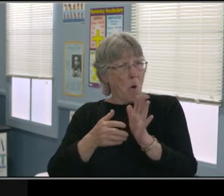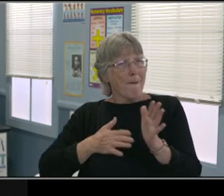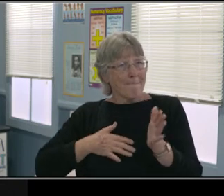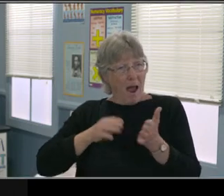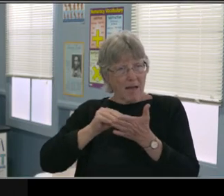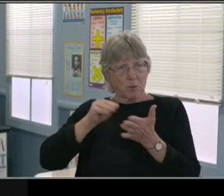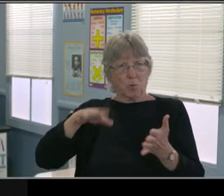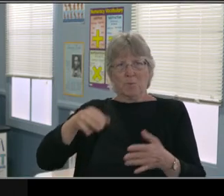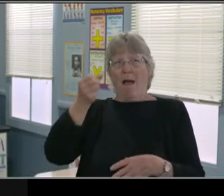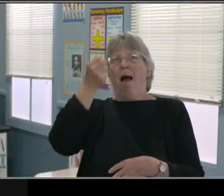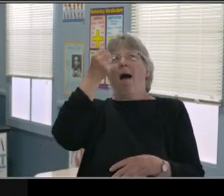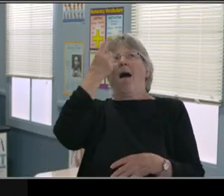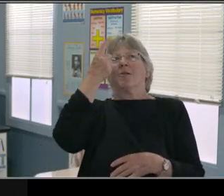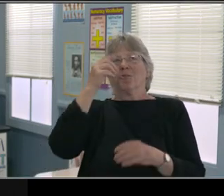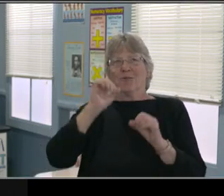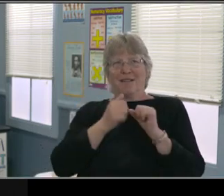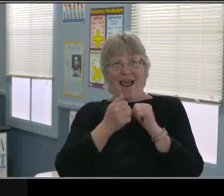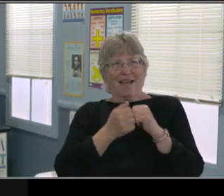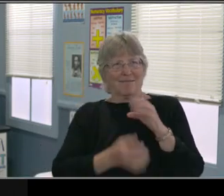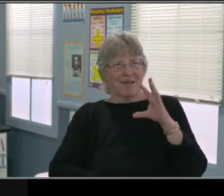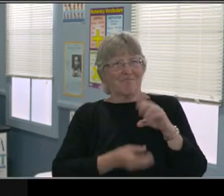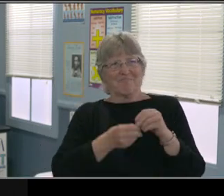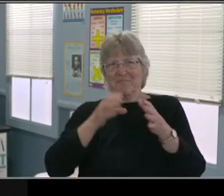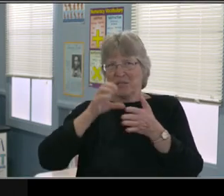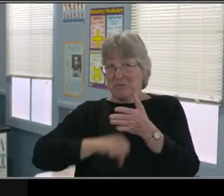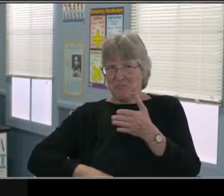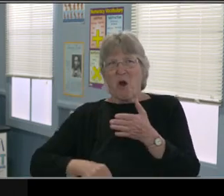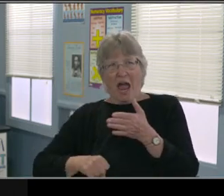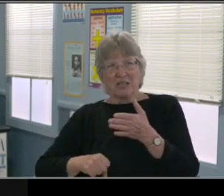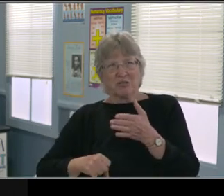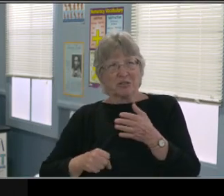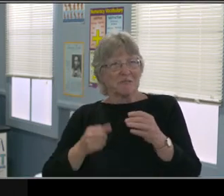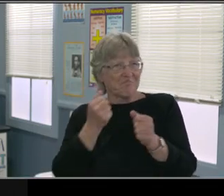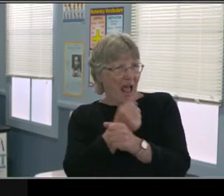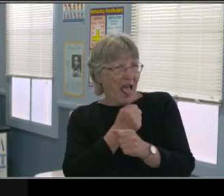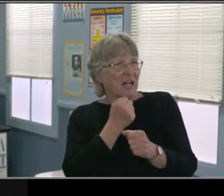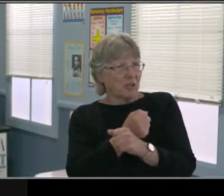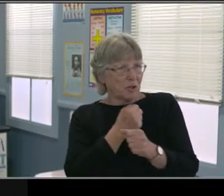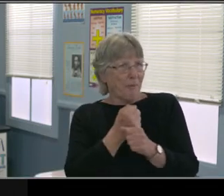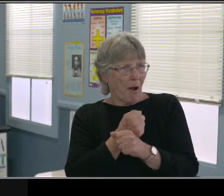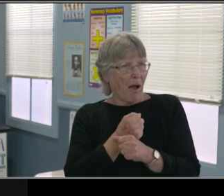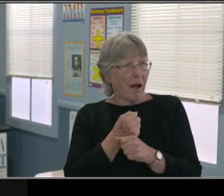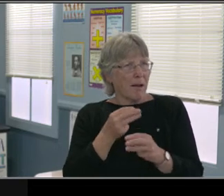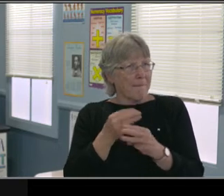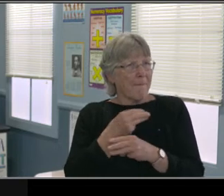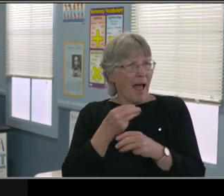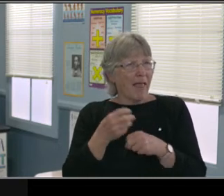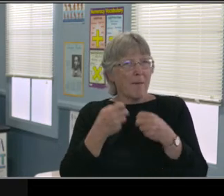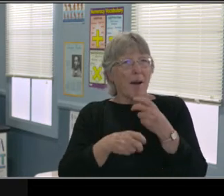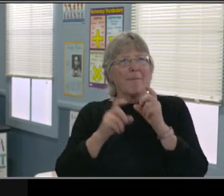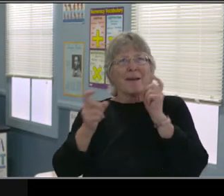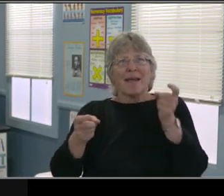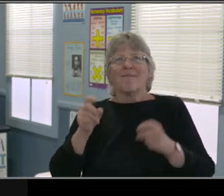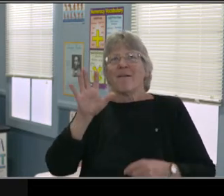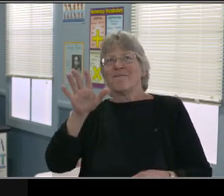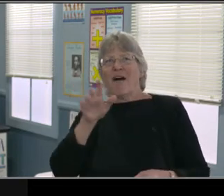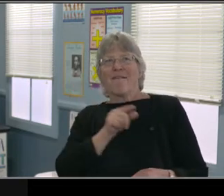They don't know what to do. And so maybe what an accommodation for this student is, they have a buddy, a designated buddy